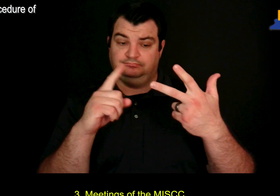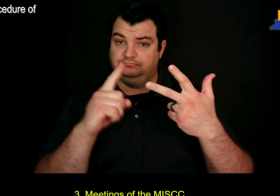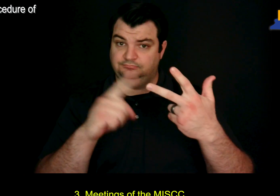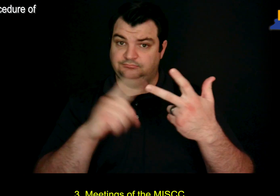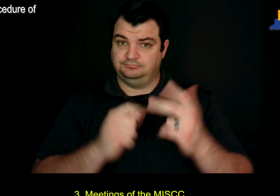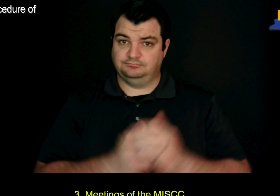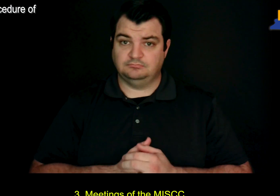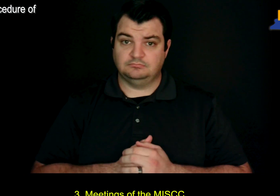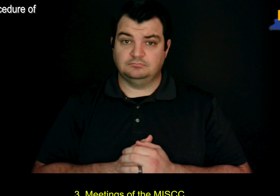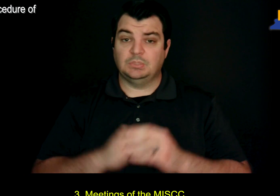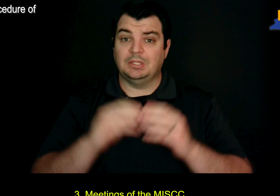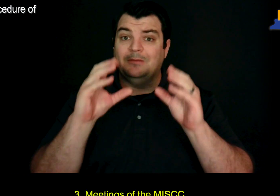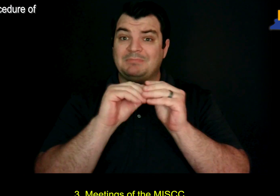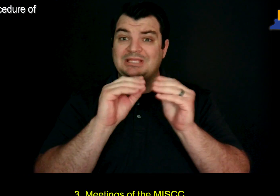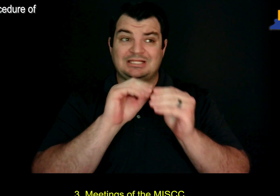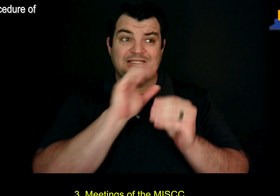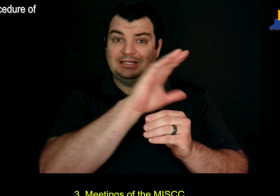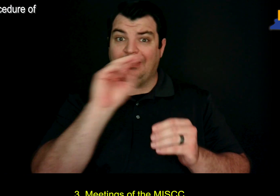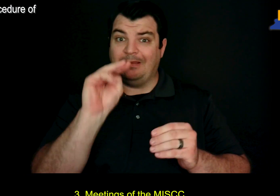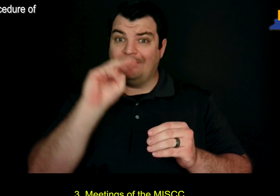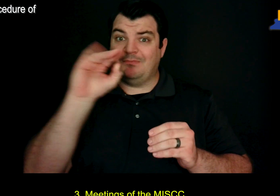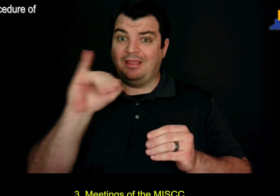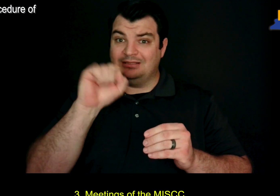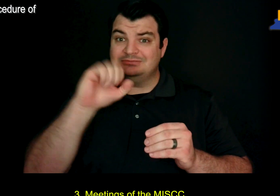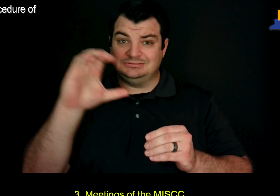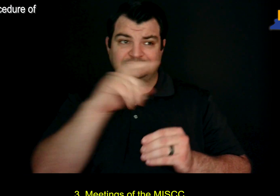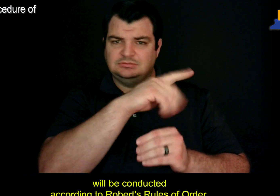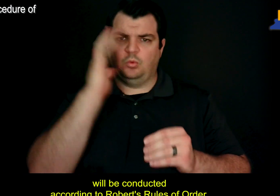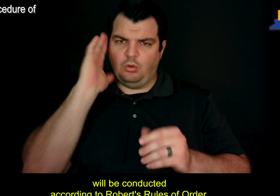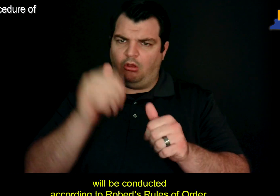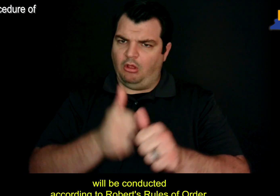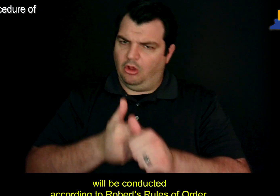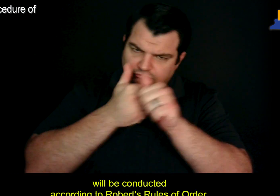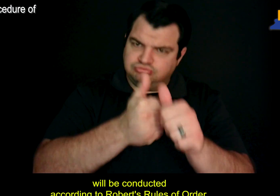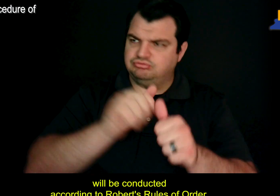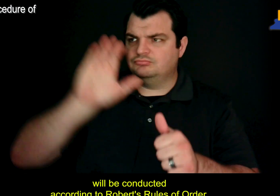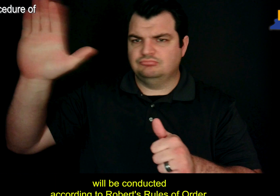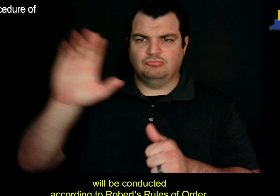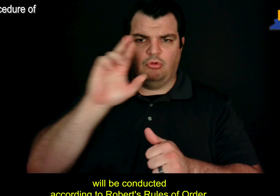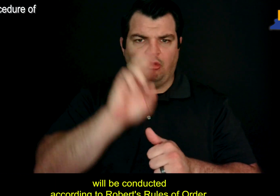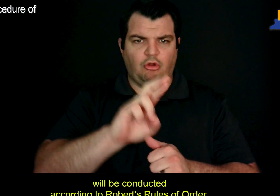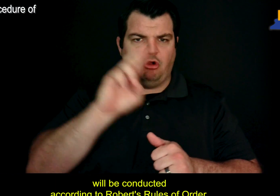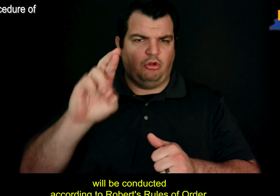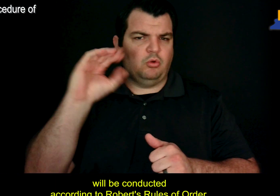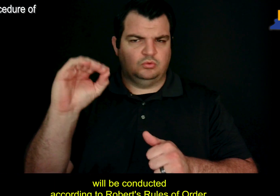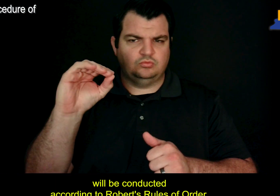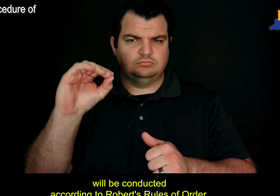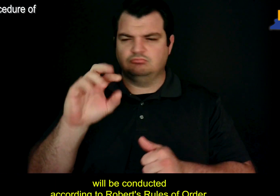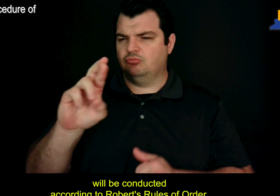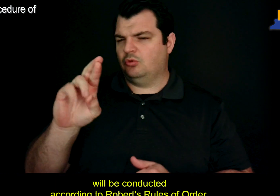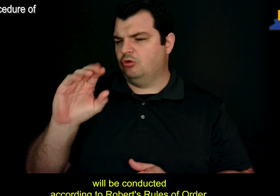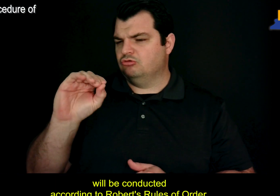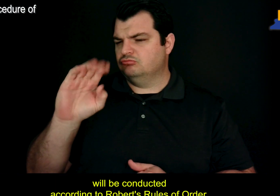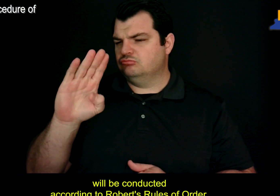3. Meetings of the MISCC will be conducted according to Robert's Rules of Order.